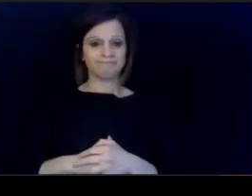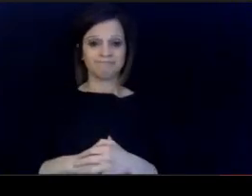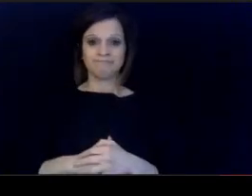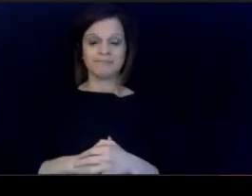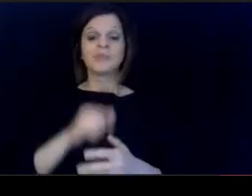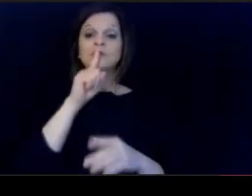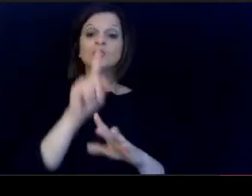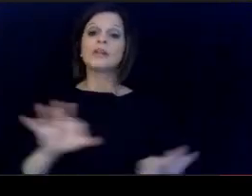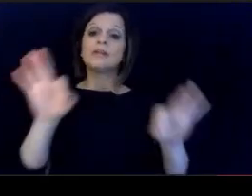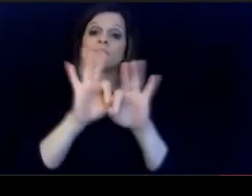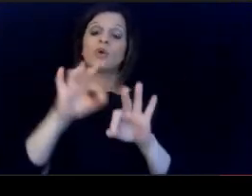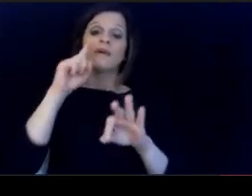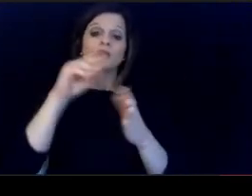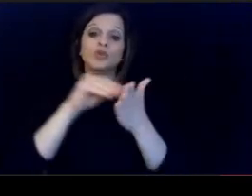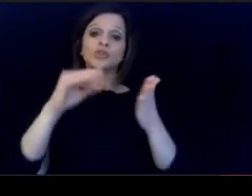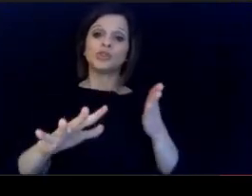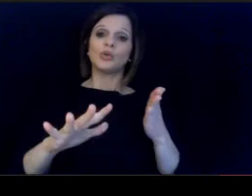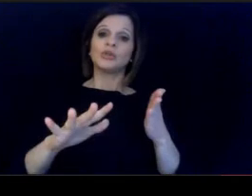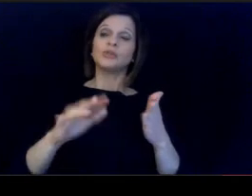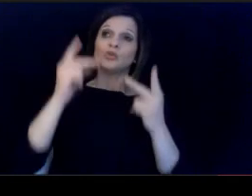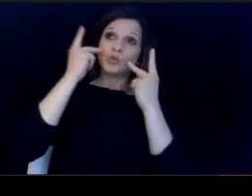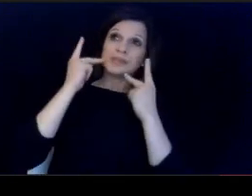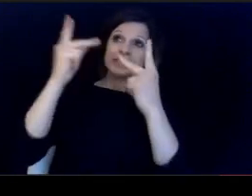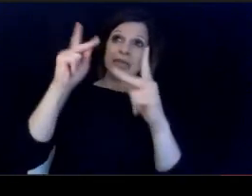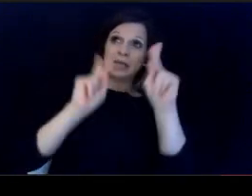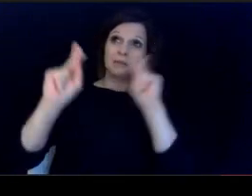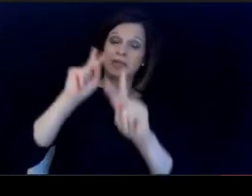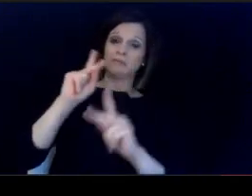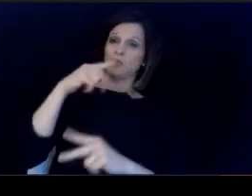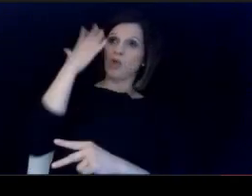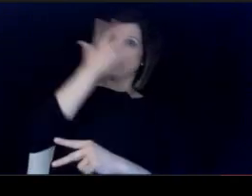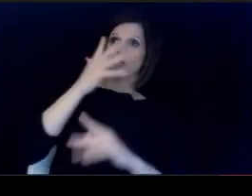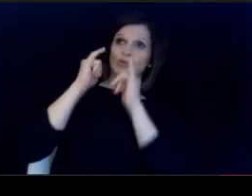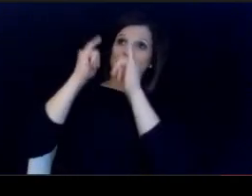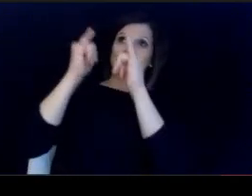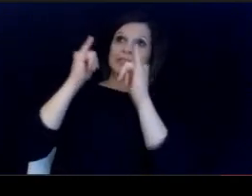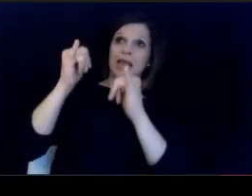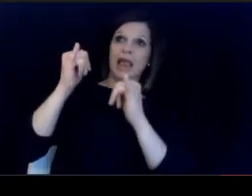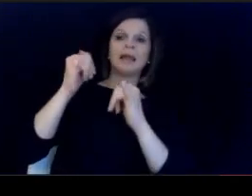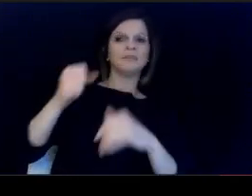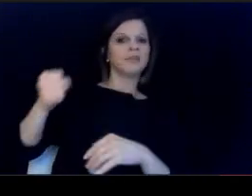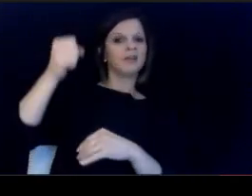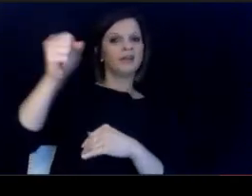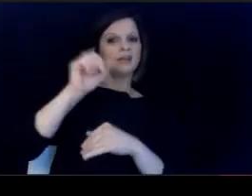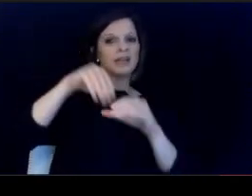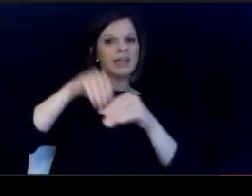It is important for our students to see people who look like. them at the front of a class, whether we're.